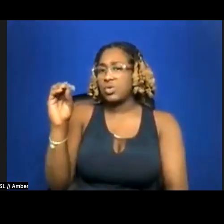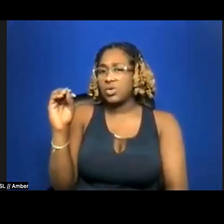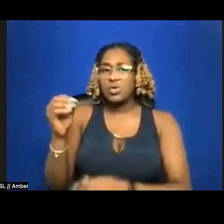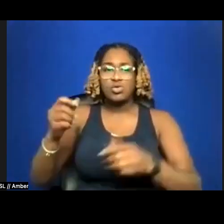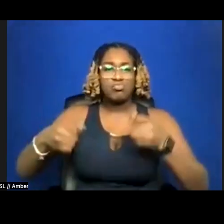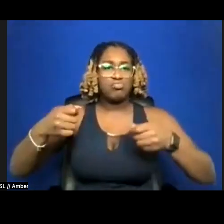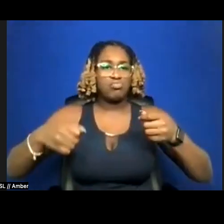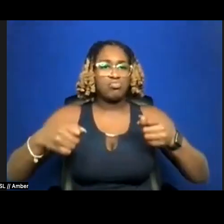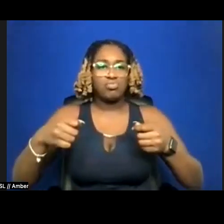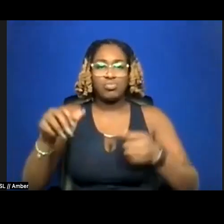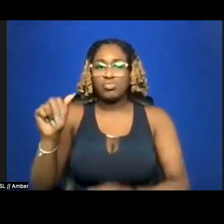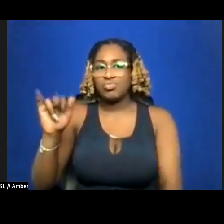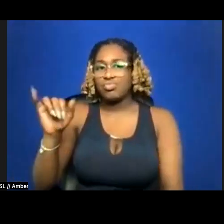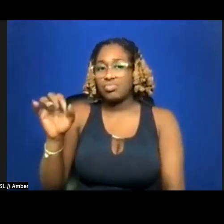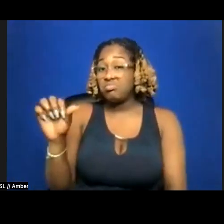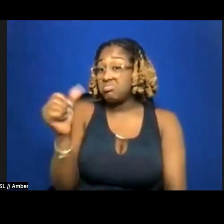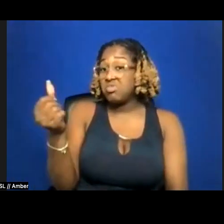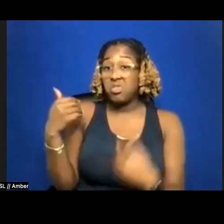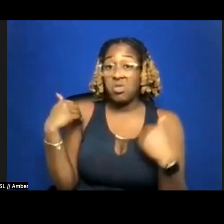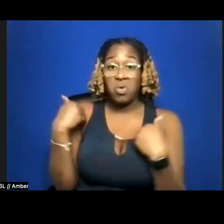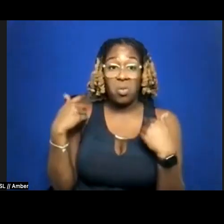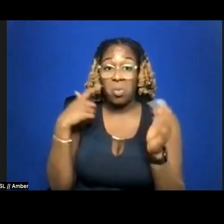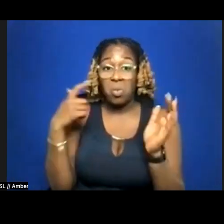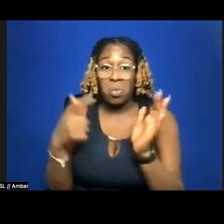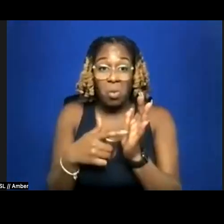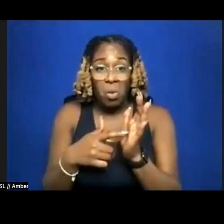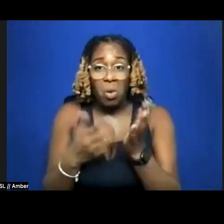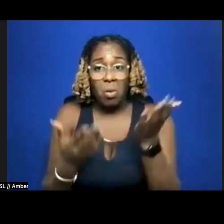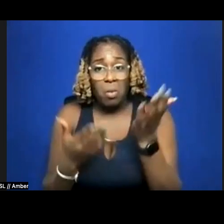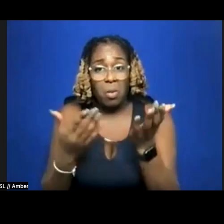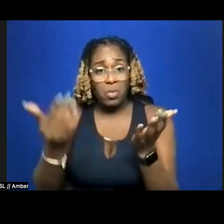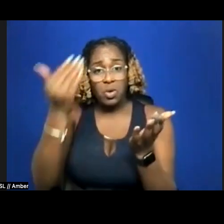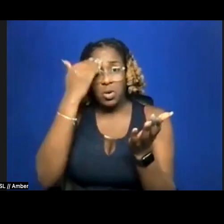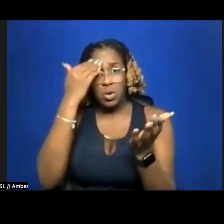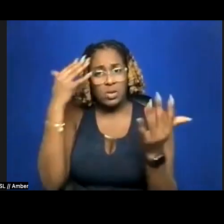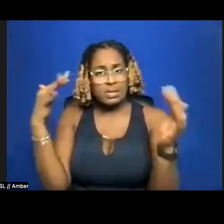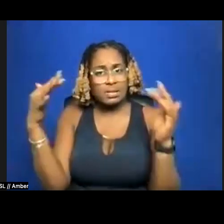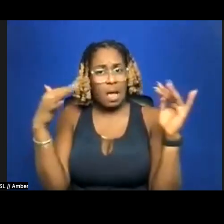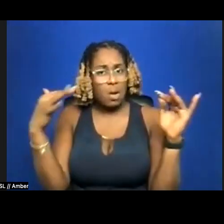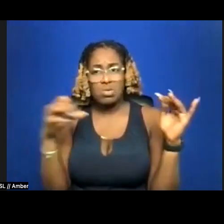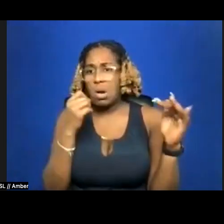mammal I've singled out, must know this sound does not belong in the dust beneath his feet.